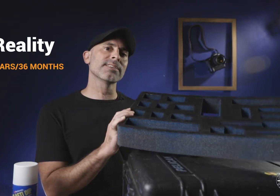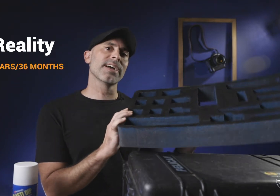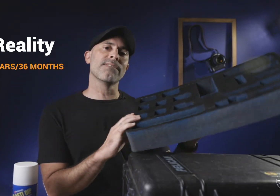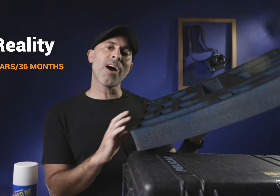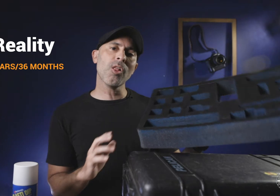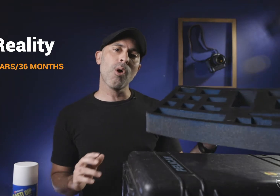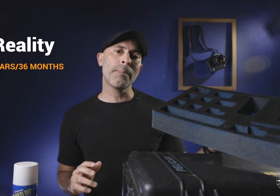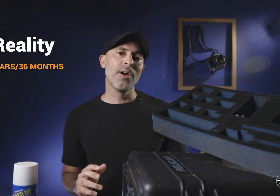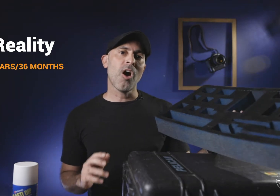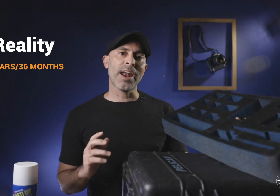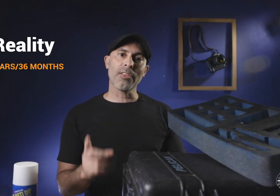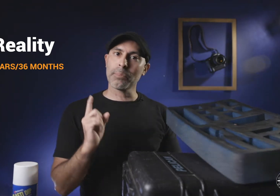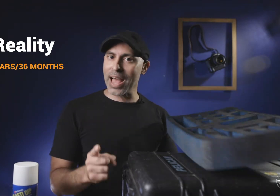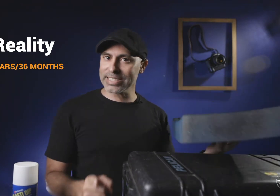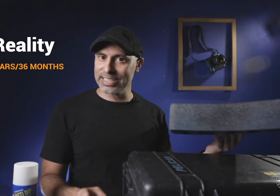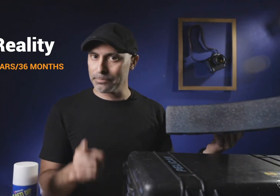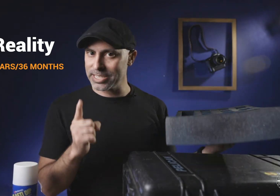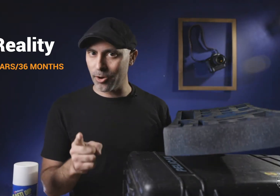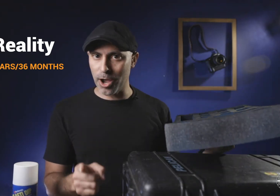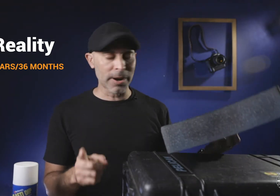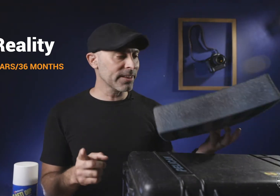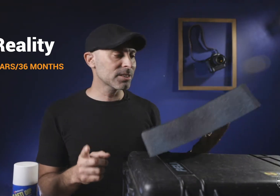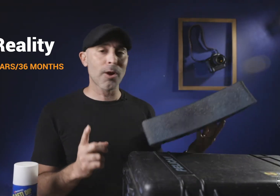decided to follow up on how the Plasti Dip has held up and I think this is